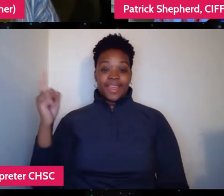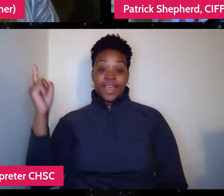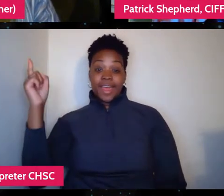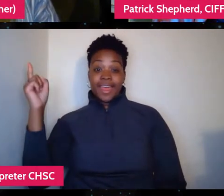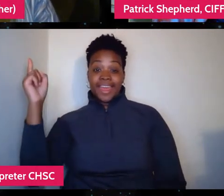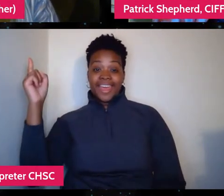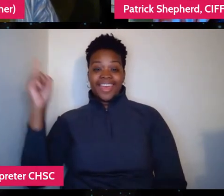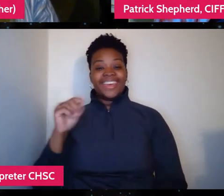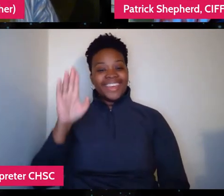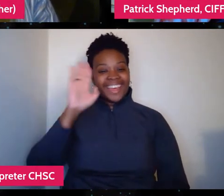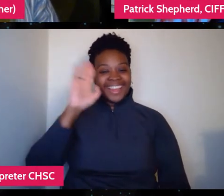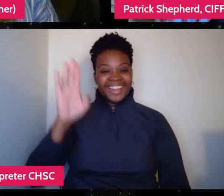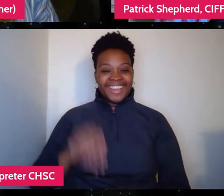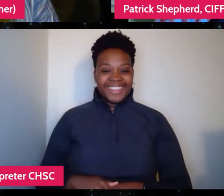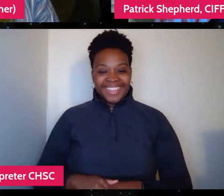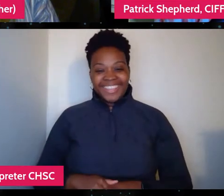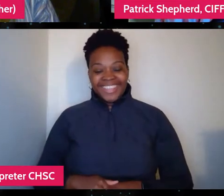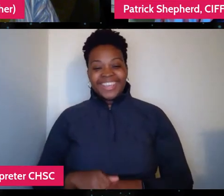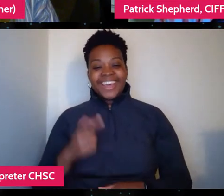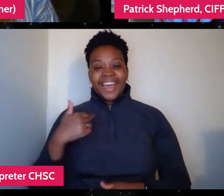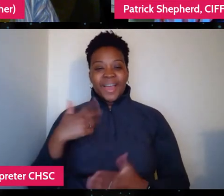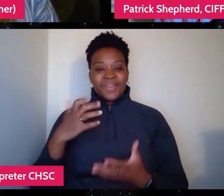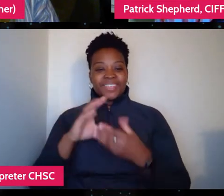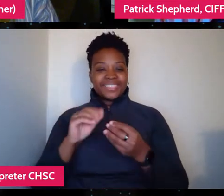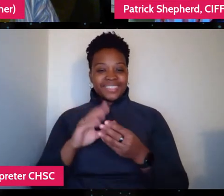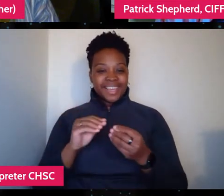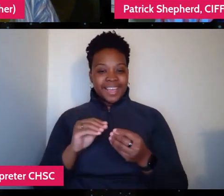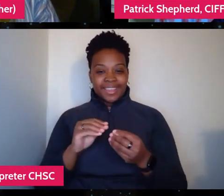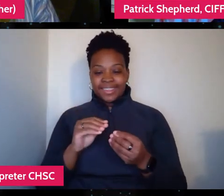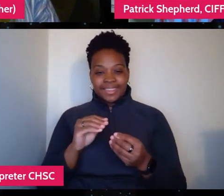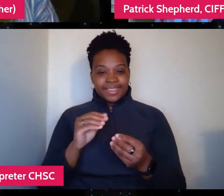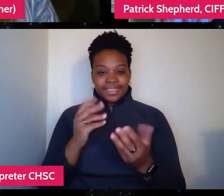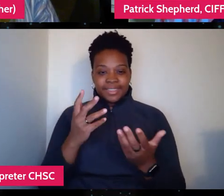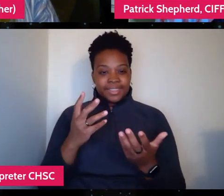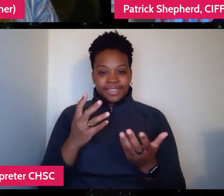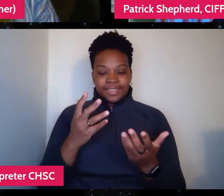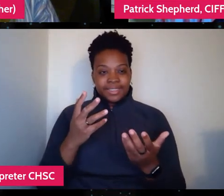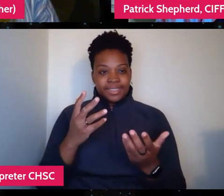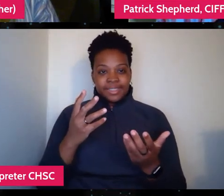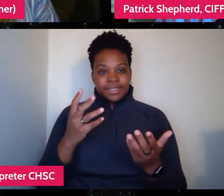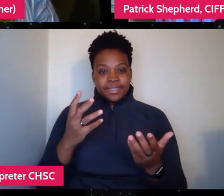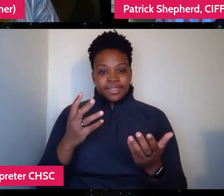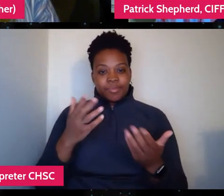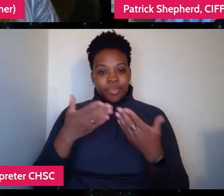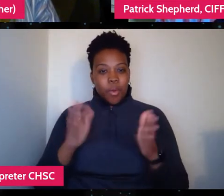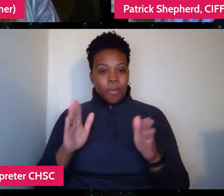Let me just say in basking, in the wake of opening night, last night